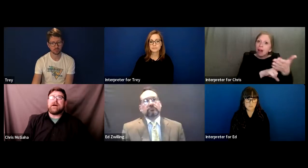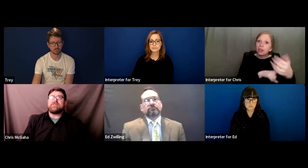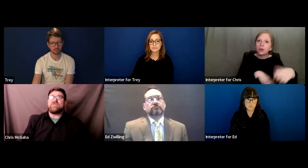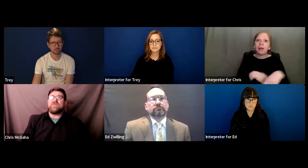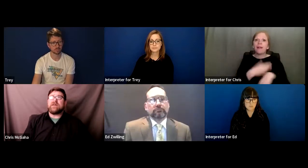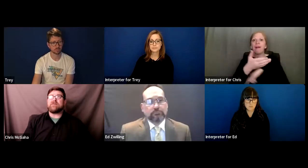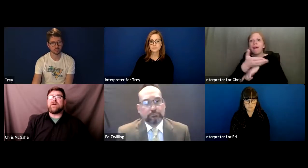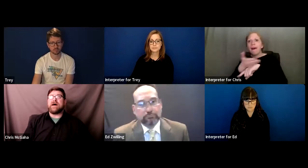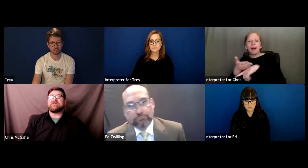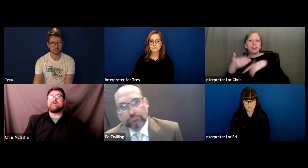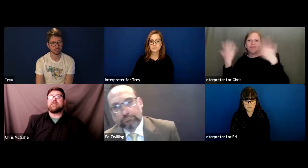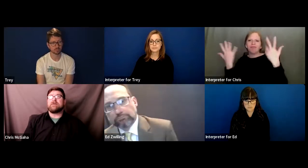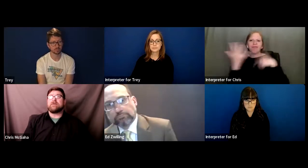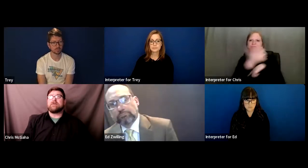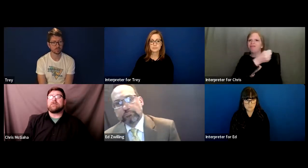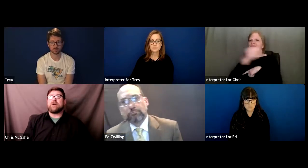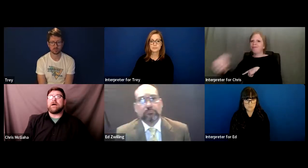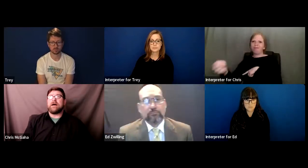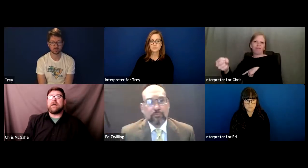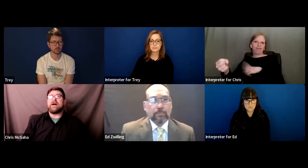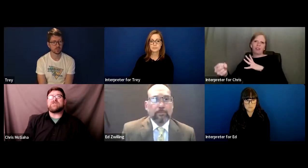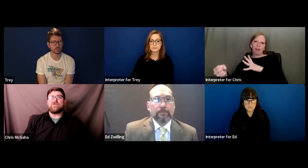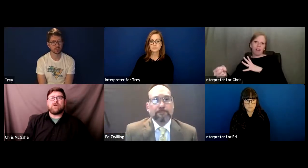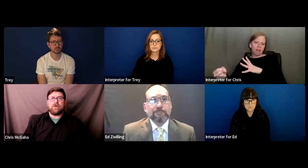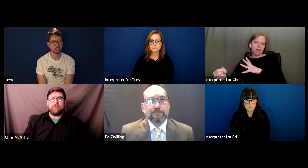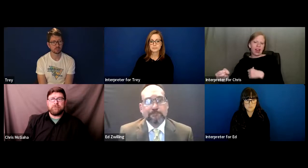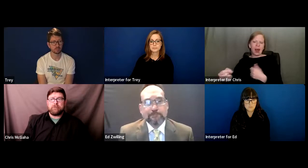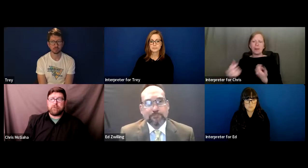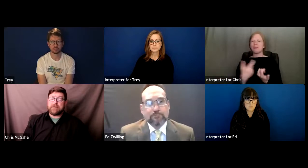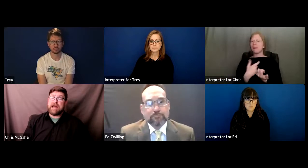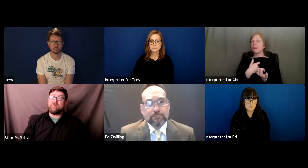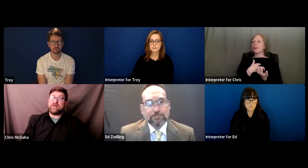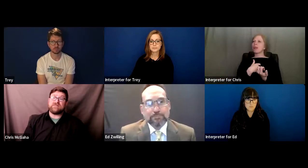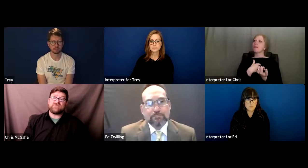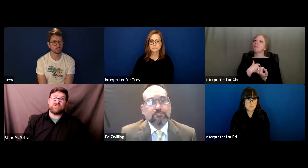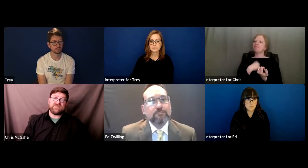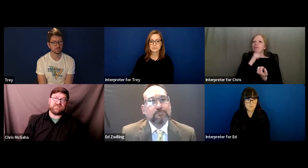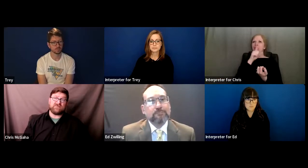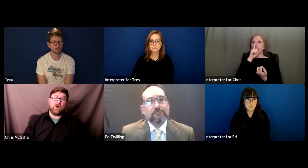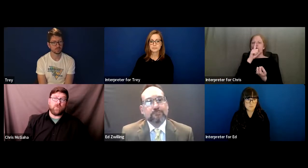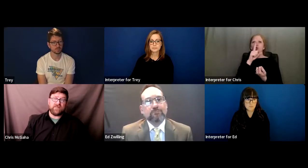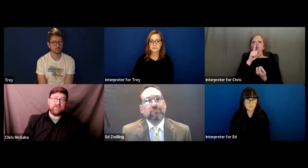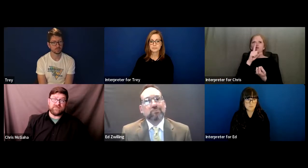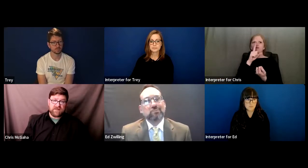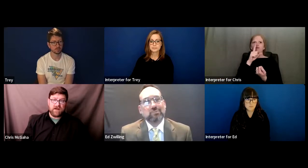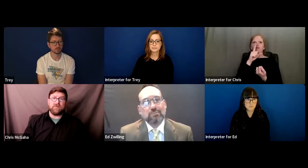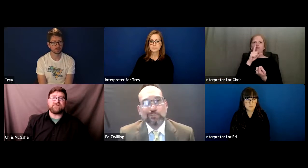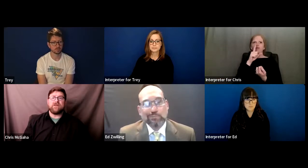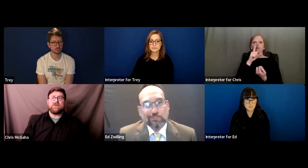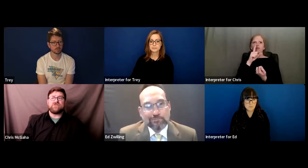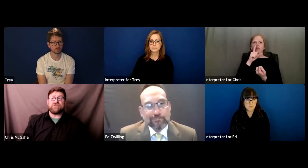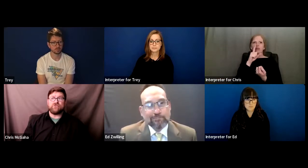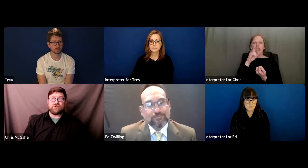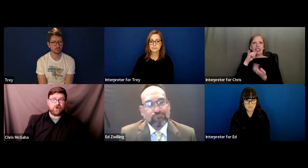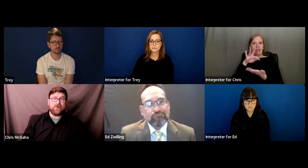I do think that -- I'm not sure how effective school systems are within themselves to determine